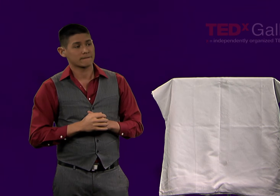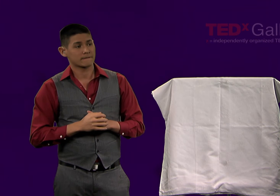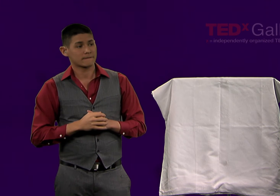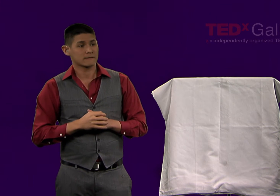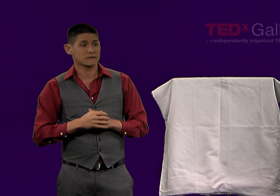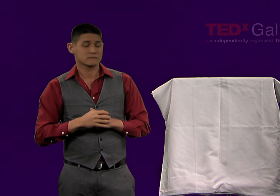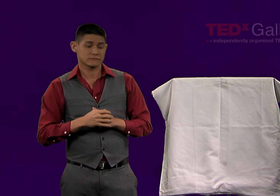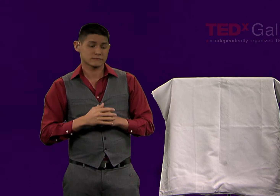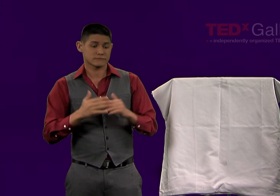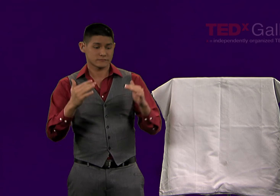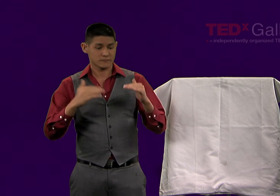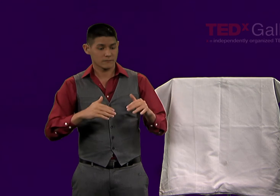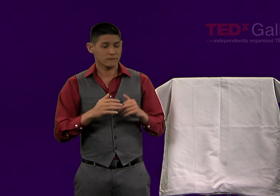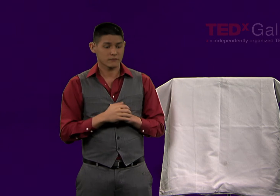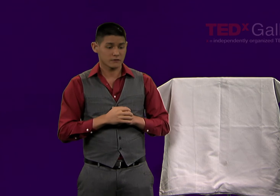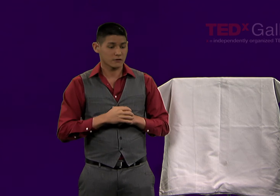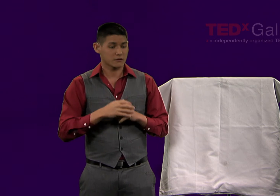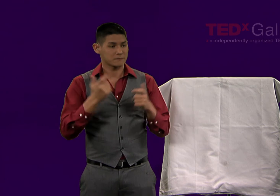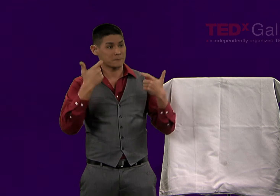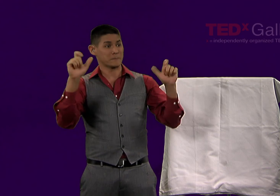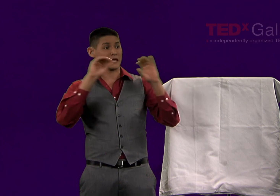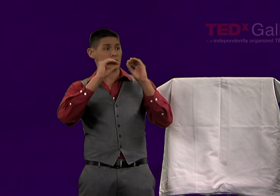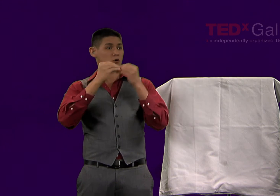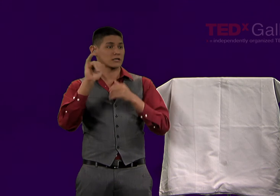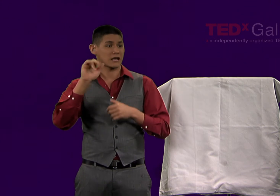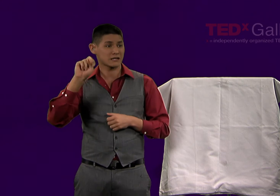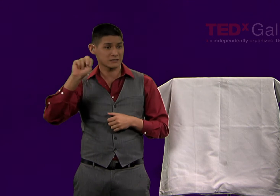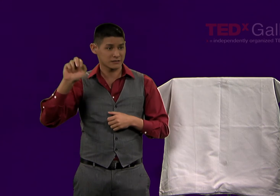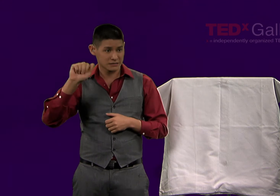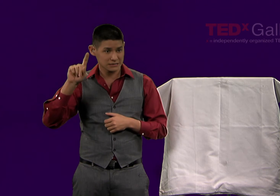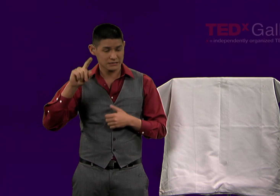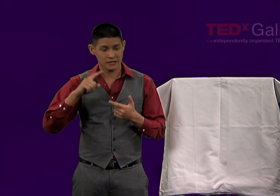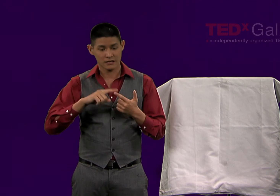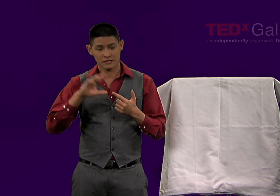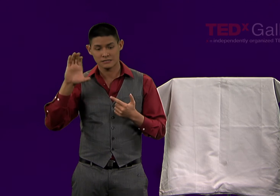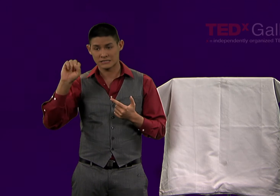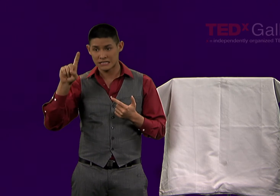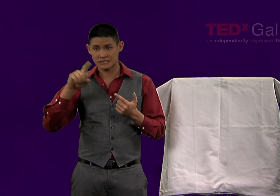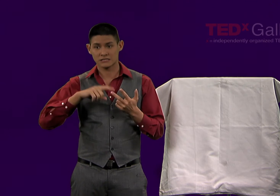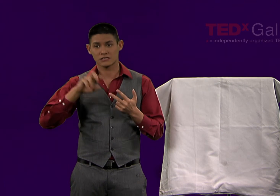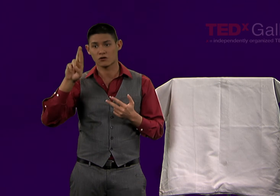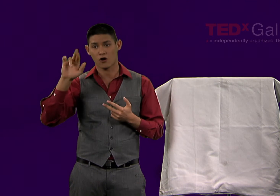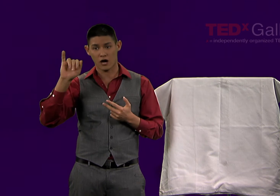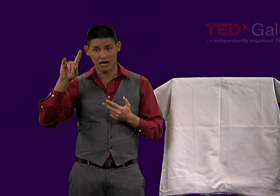In fact, large organizations like CSD, RID, the National Association for the Deaf,